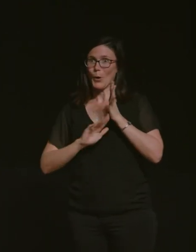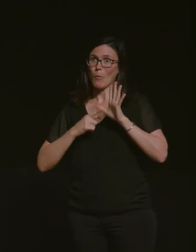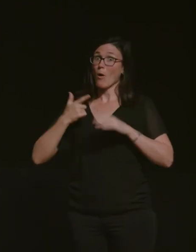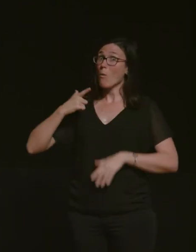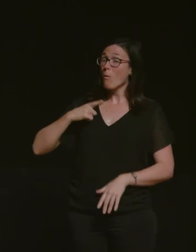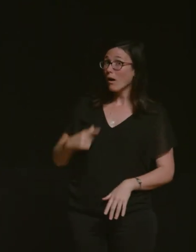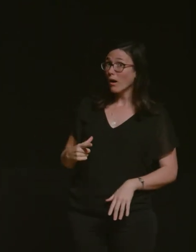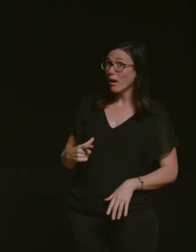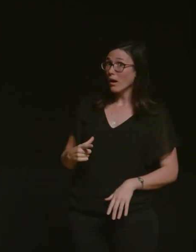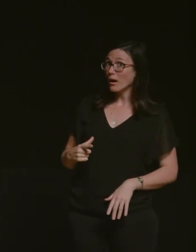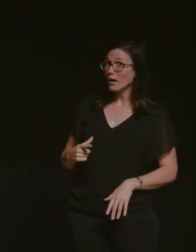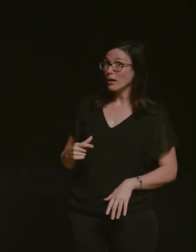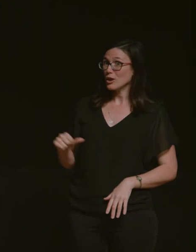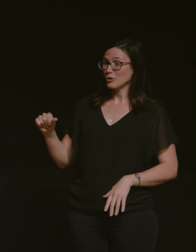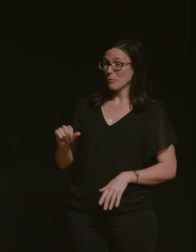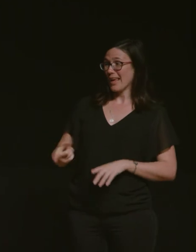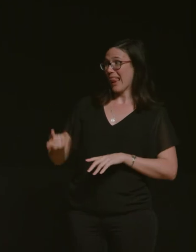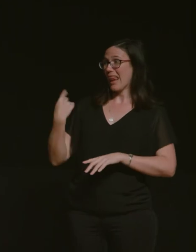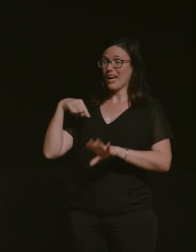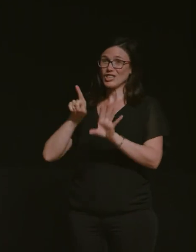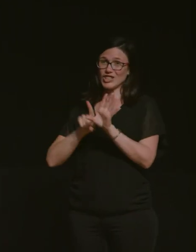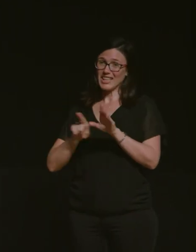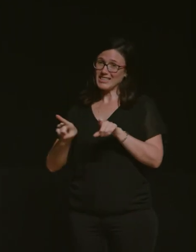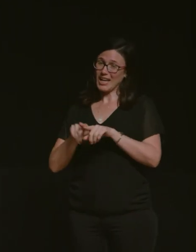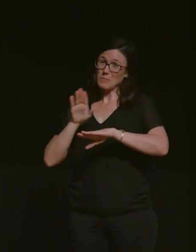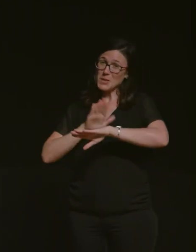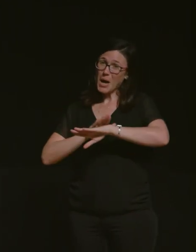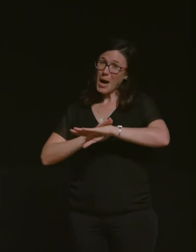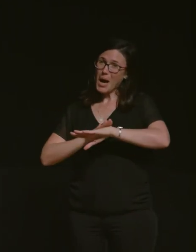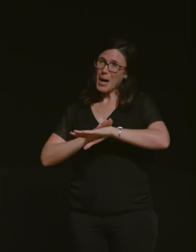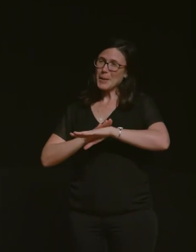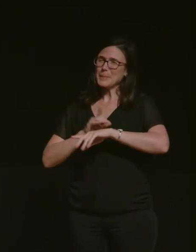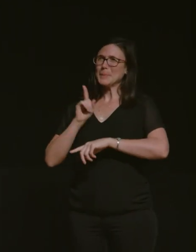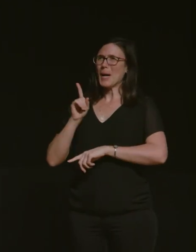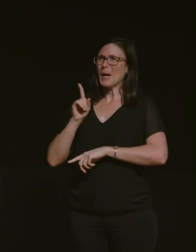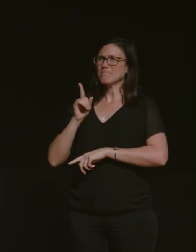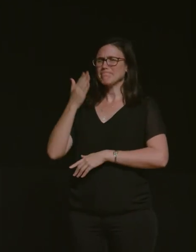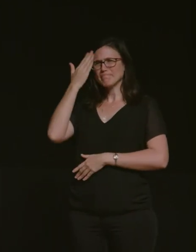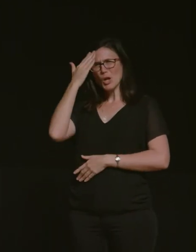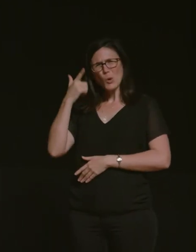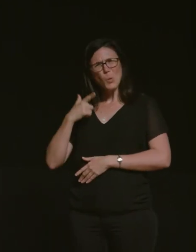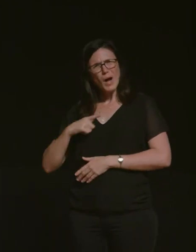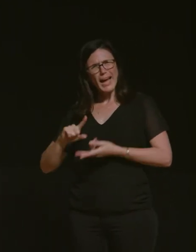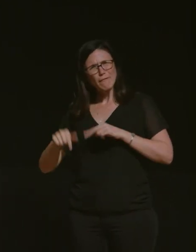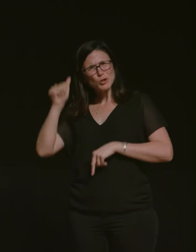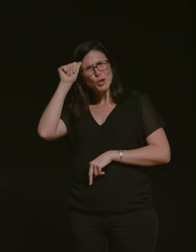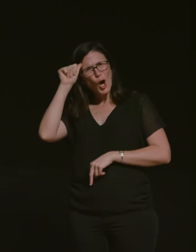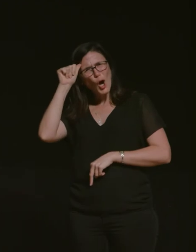here doing a show last year at this time and then for reasons that i'm not sure that you've heard of